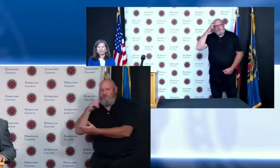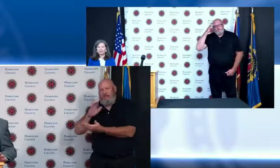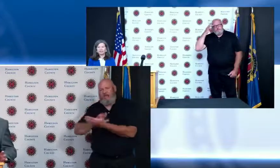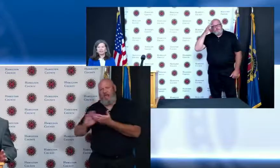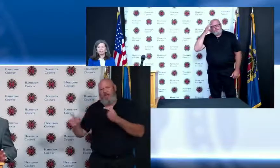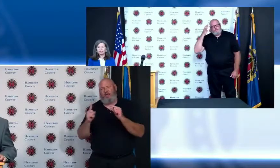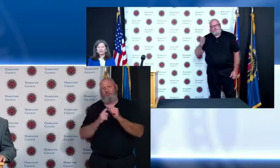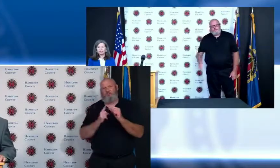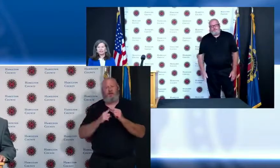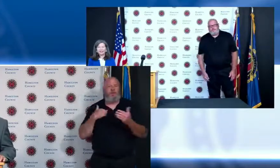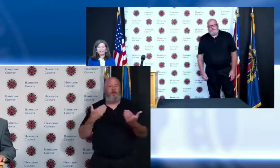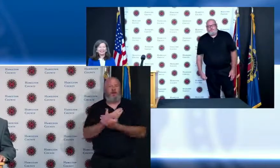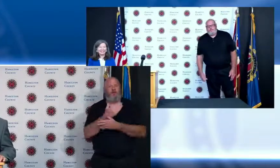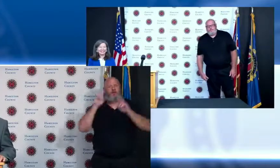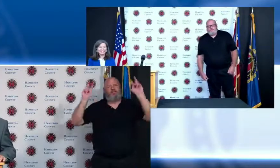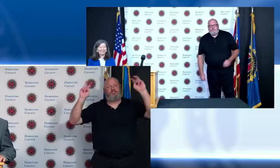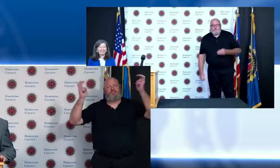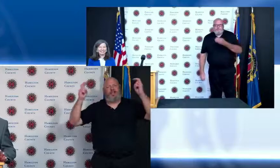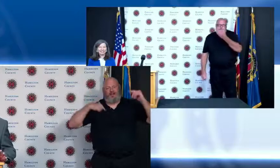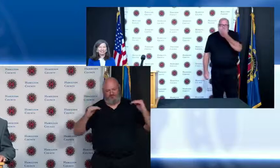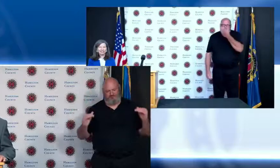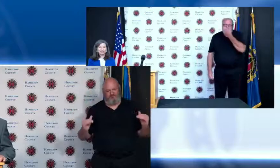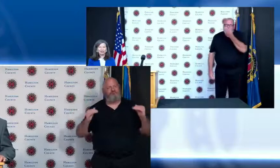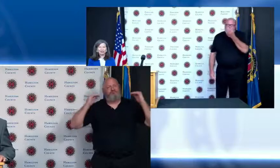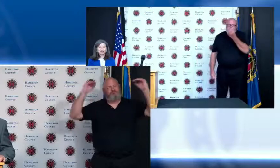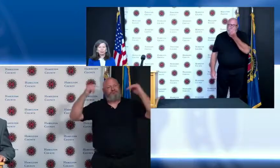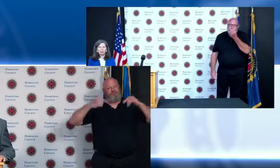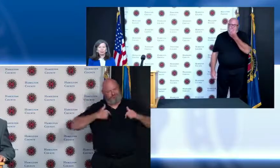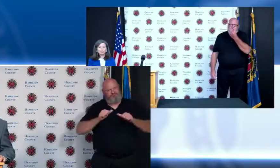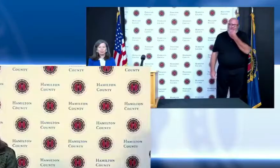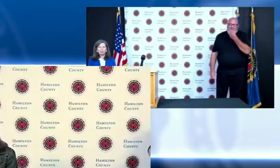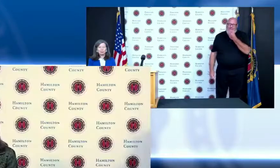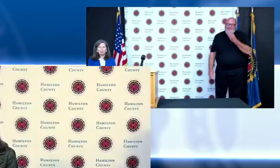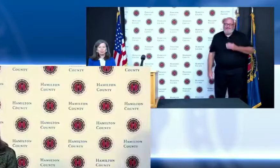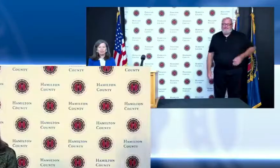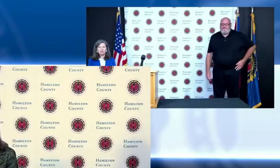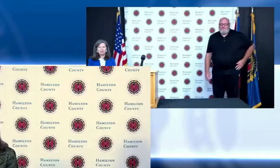very fortunate to have three County Commissioners that understand Public Health so with that